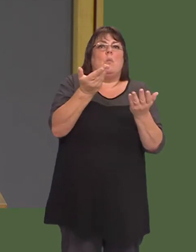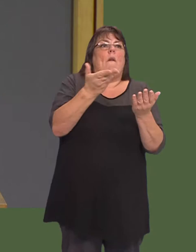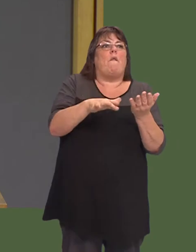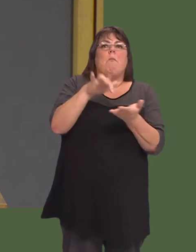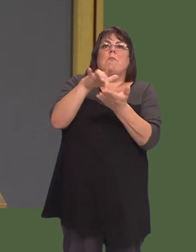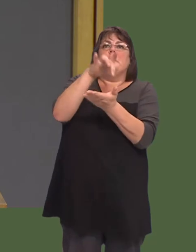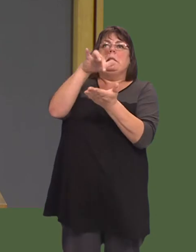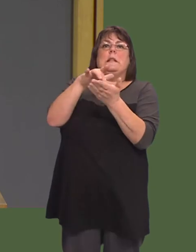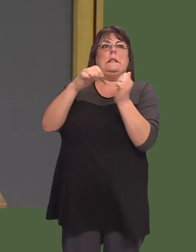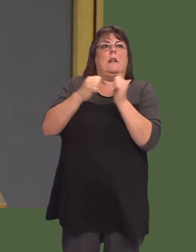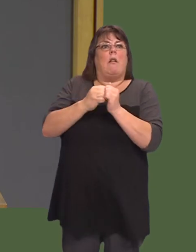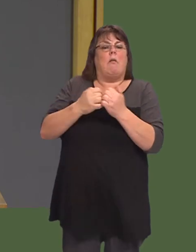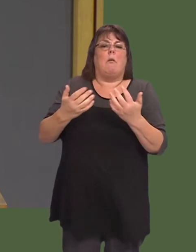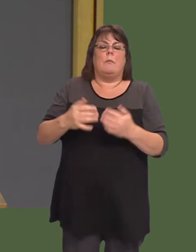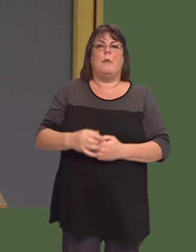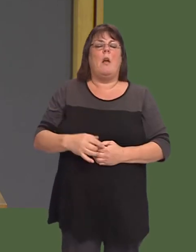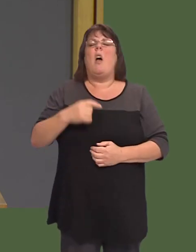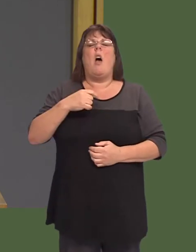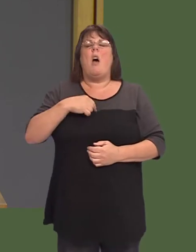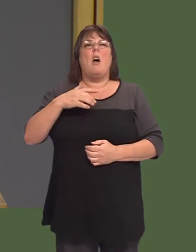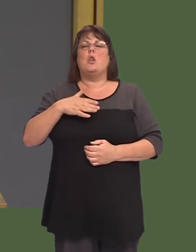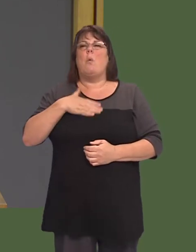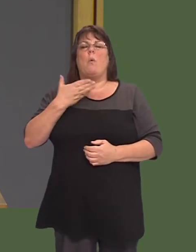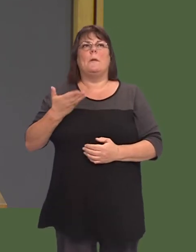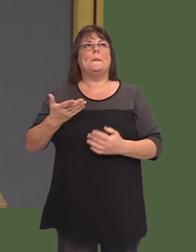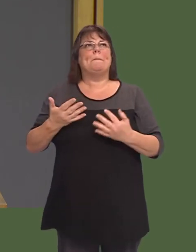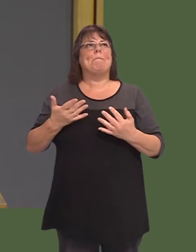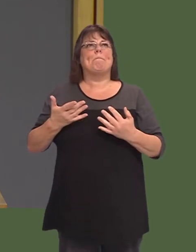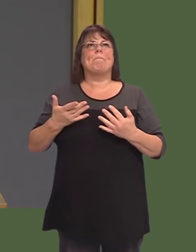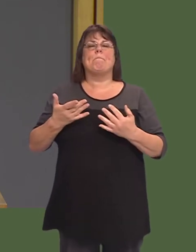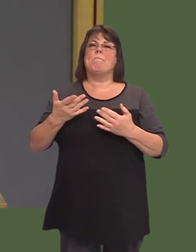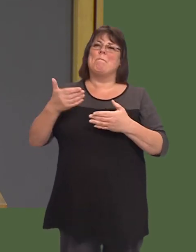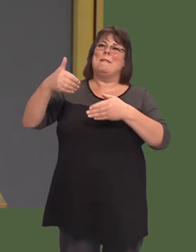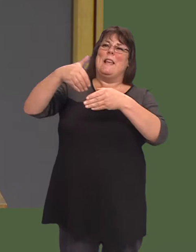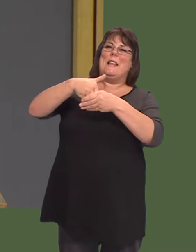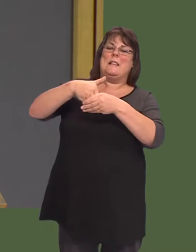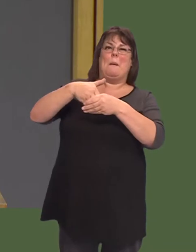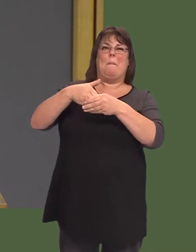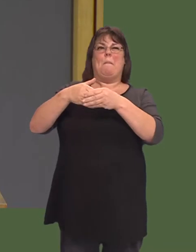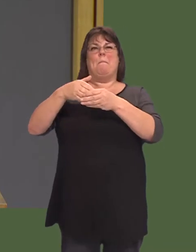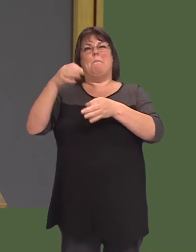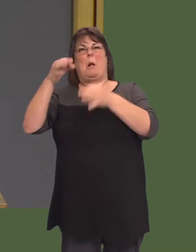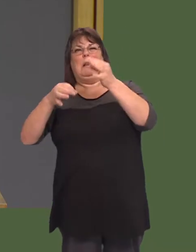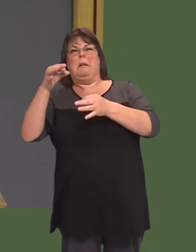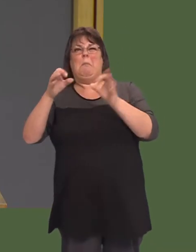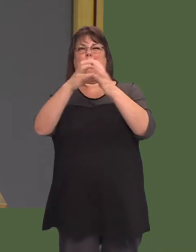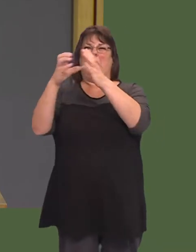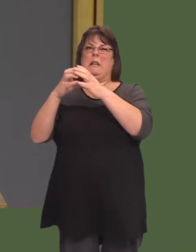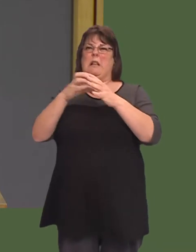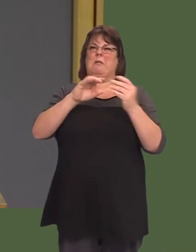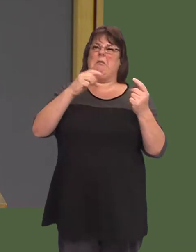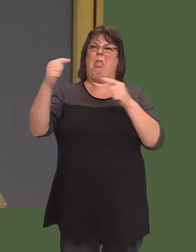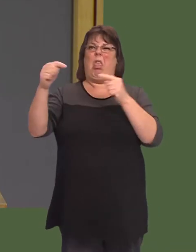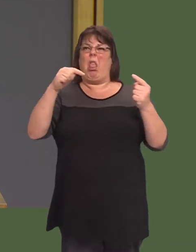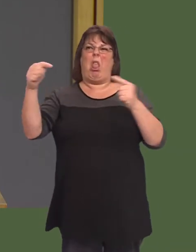So, Iím anxious not to engage in any kind of inter-party fisticuffs today that might